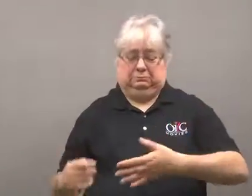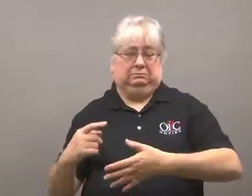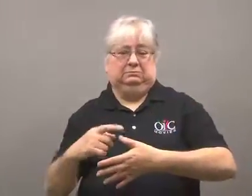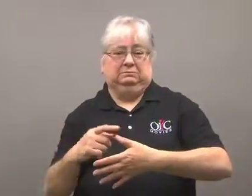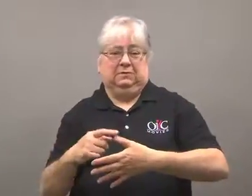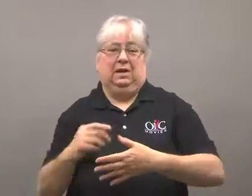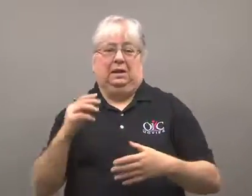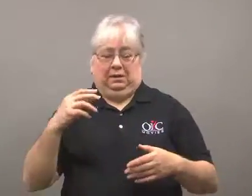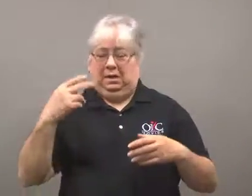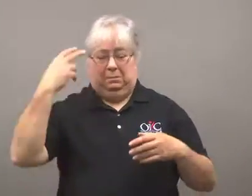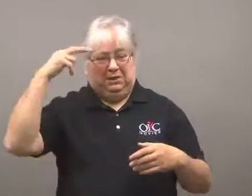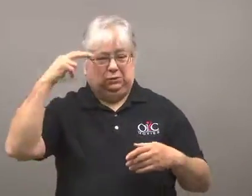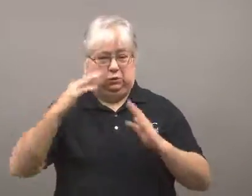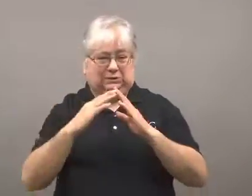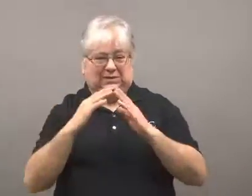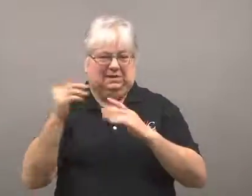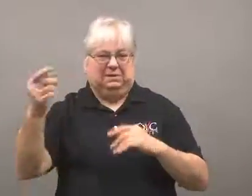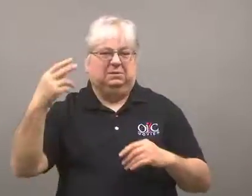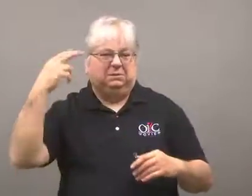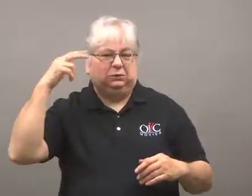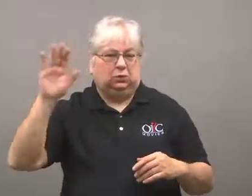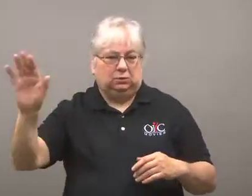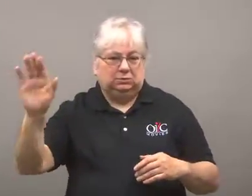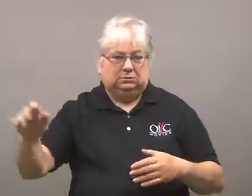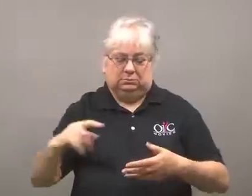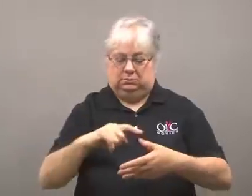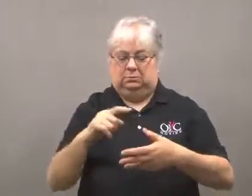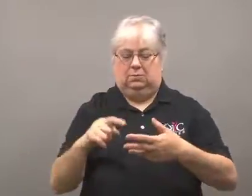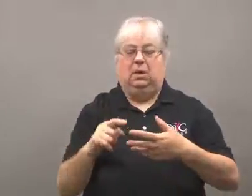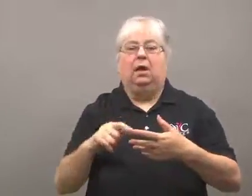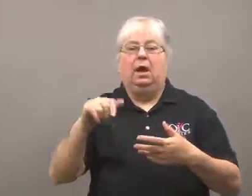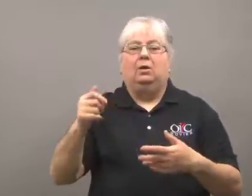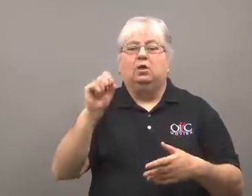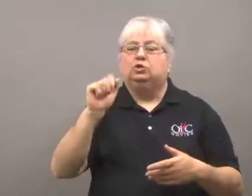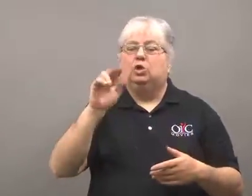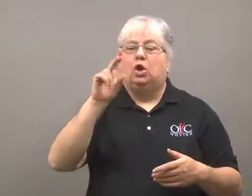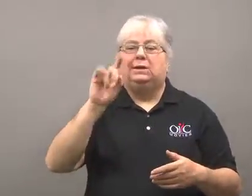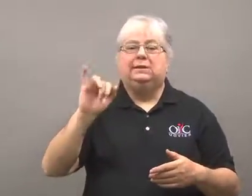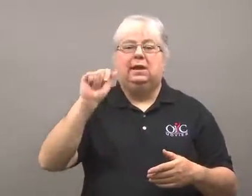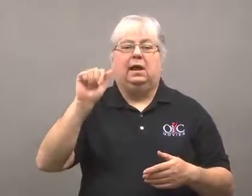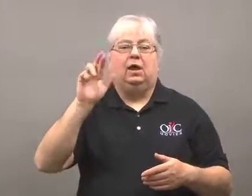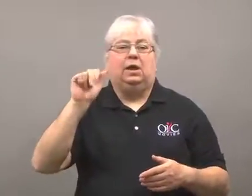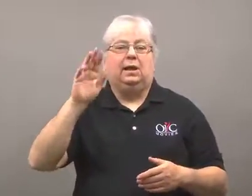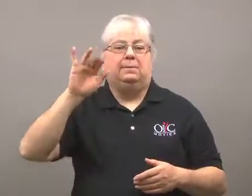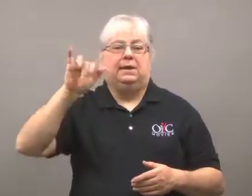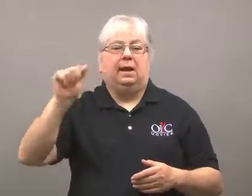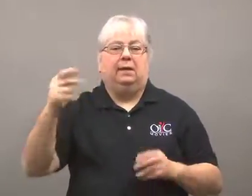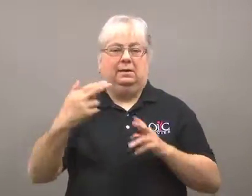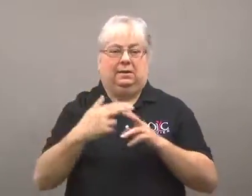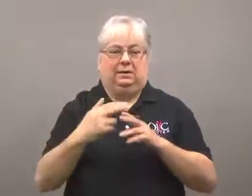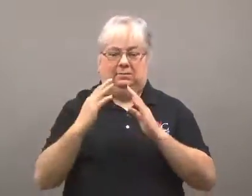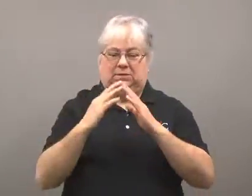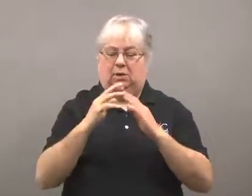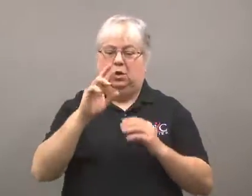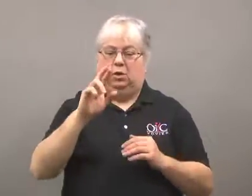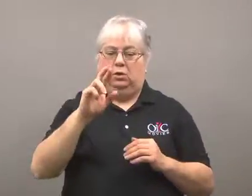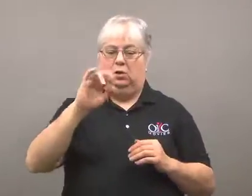At the bottom of the list were these cities: Mexico City, Mexico;